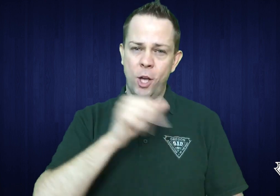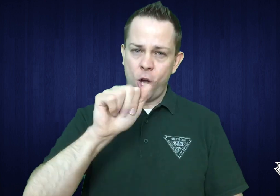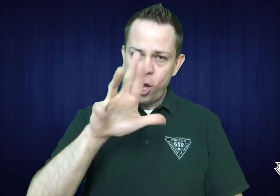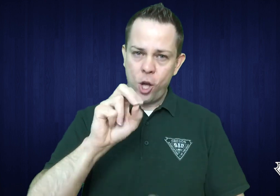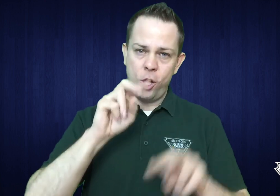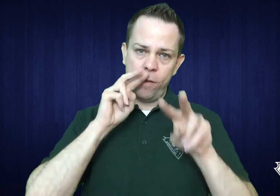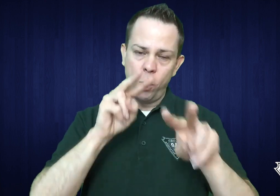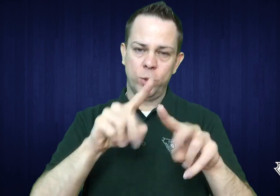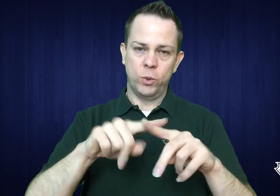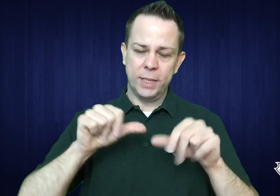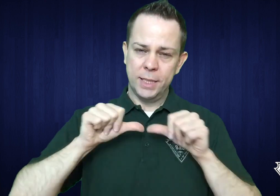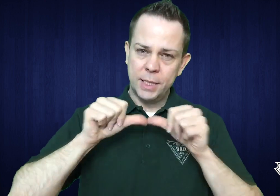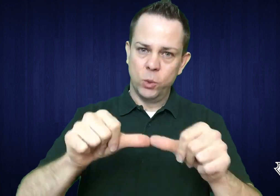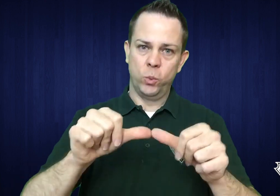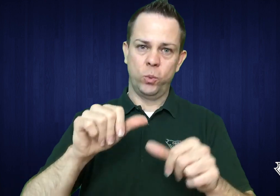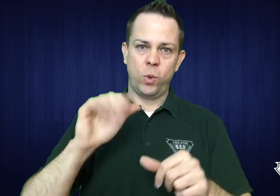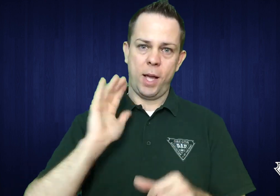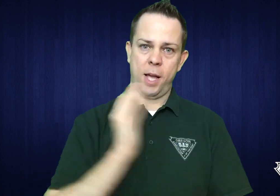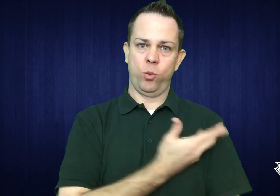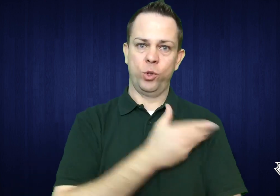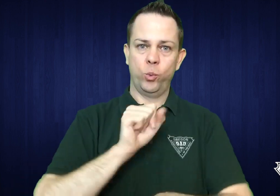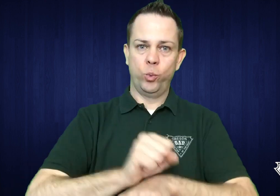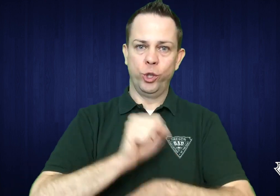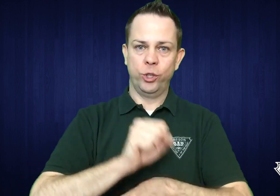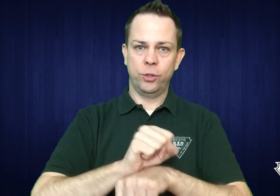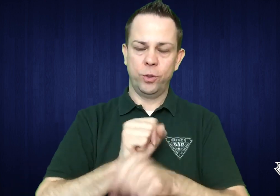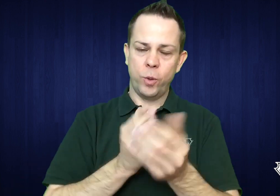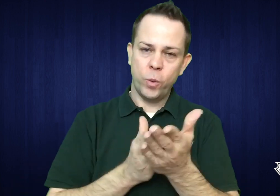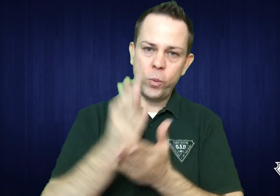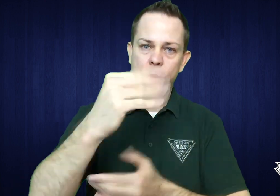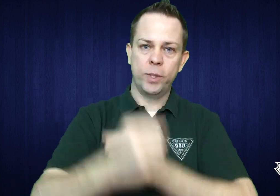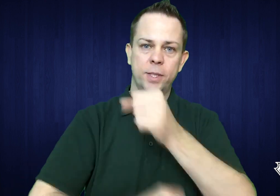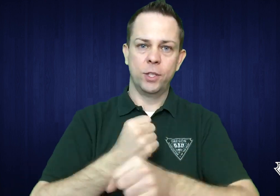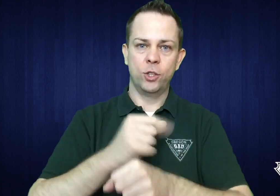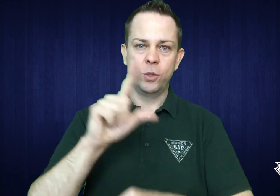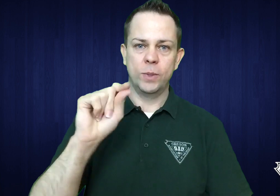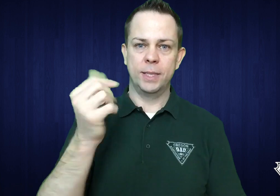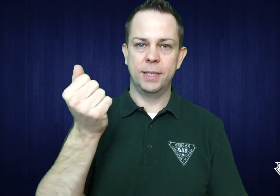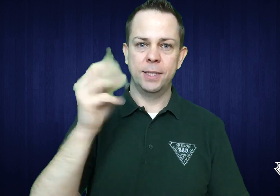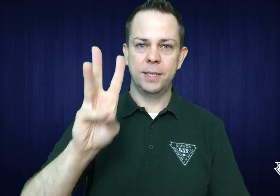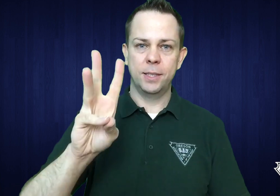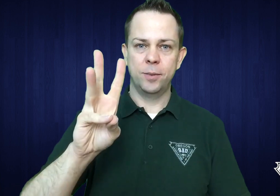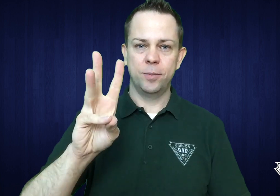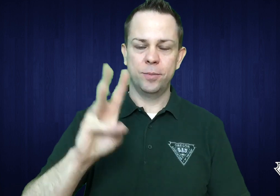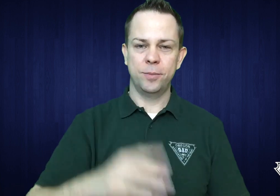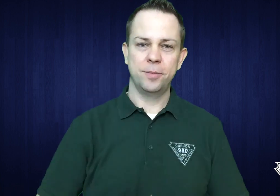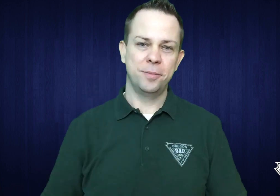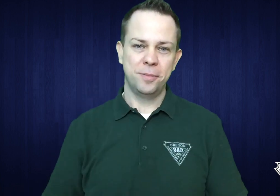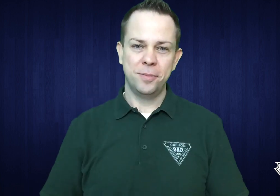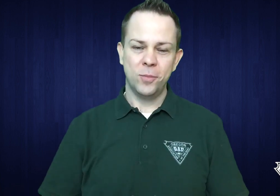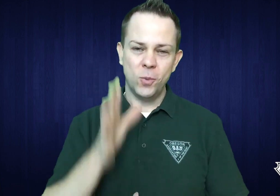We are looking forward to 2017 and continuing our work!